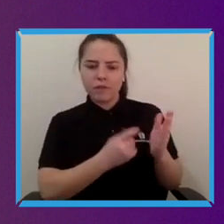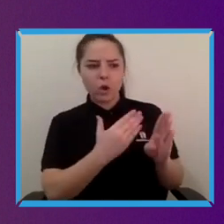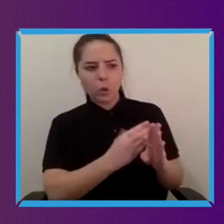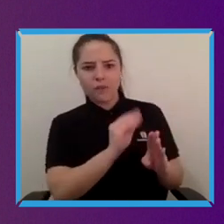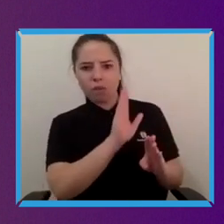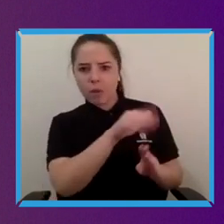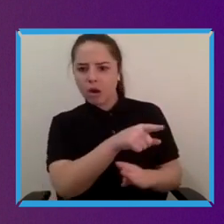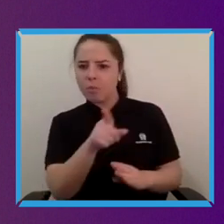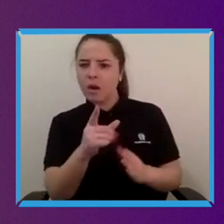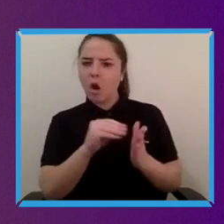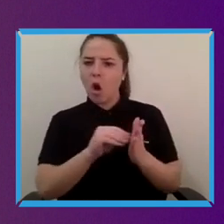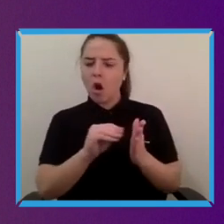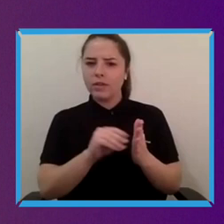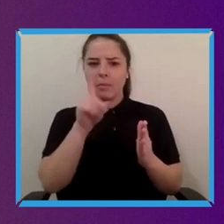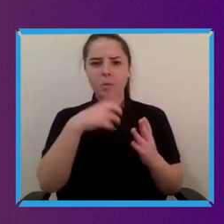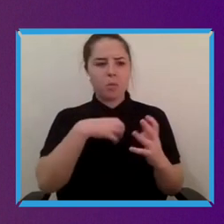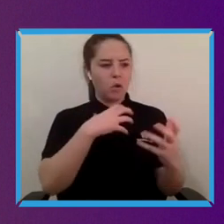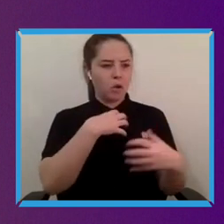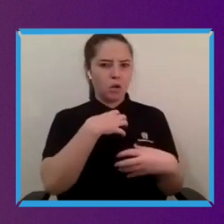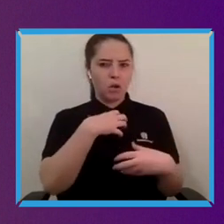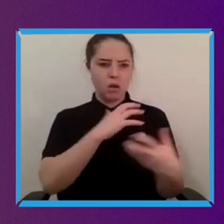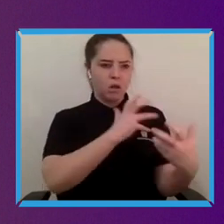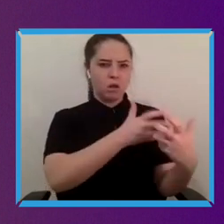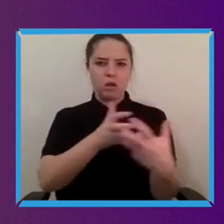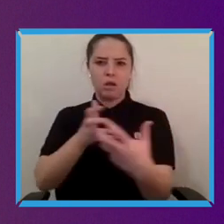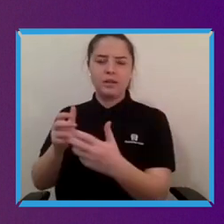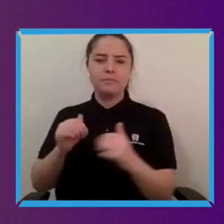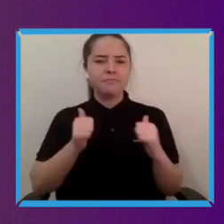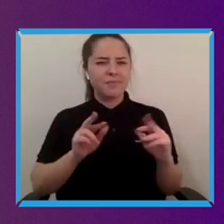Now, Jackie, you talk about the to you talk about the importance of